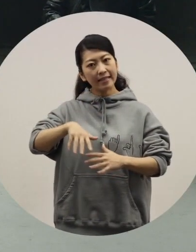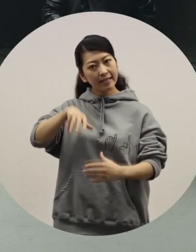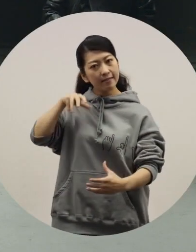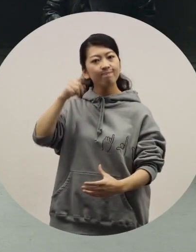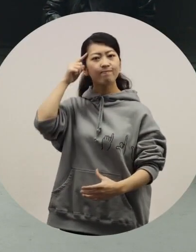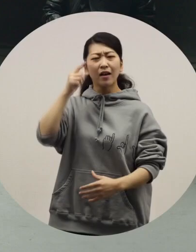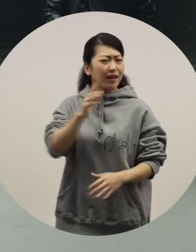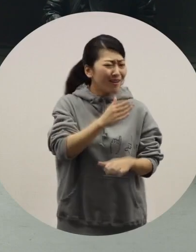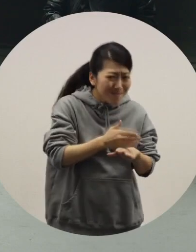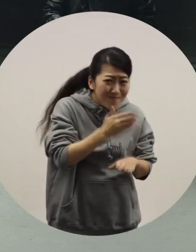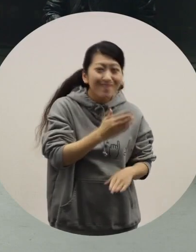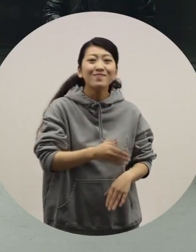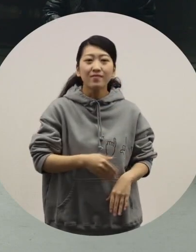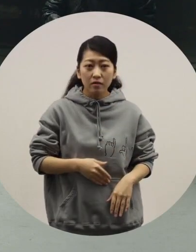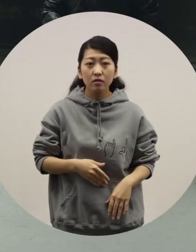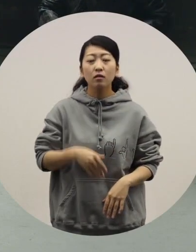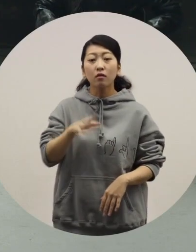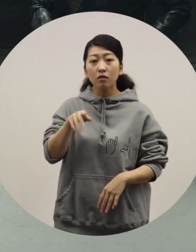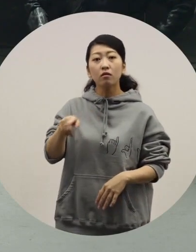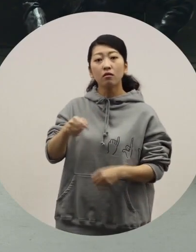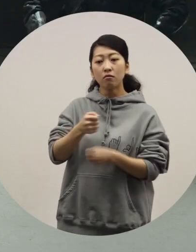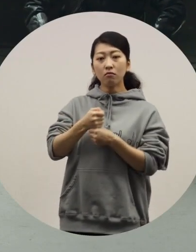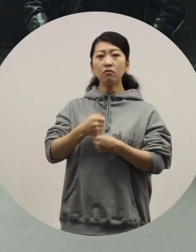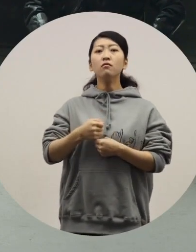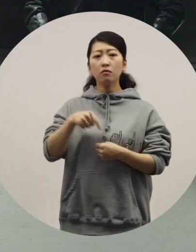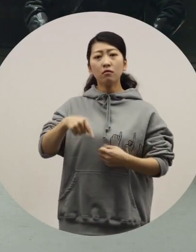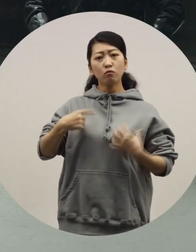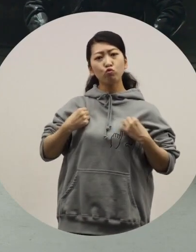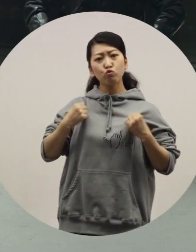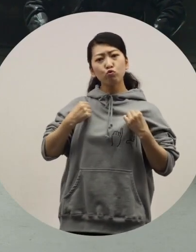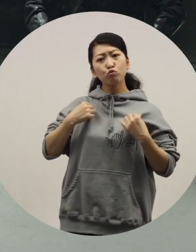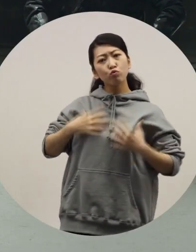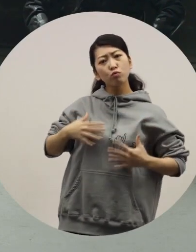[Toriyama] Thank you. [Ochiai] Do you have any advice about choosing clothes that match wheelchairs?